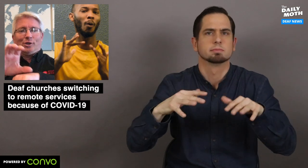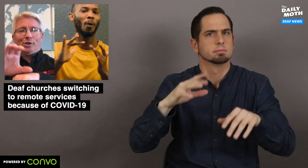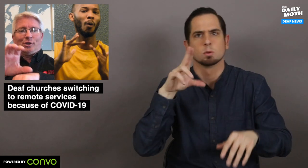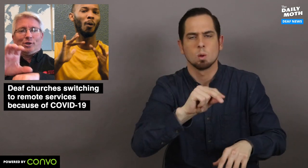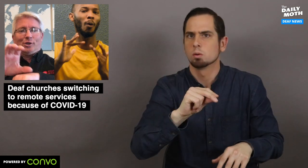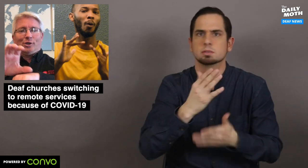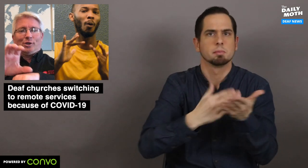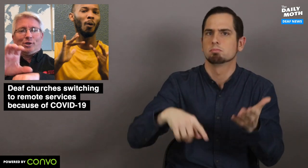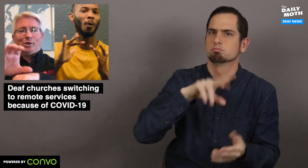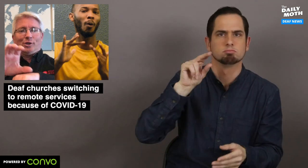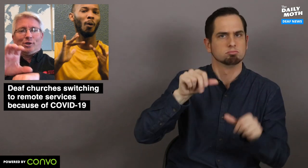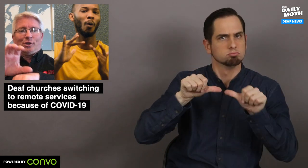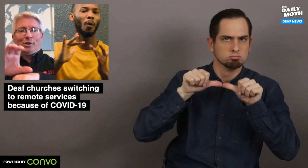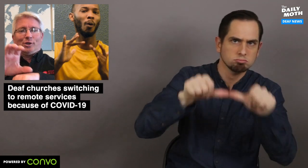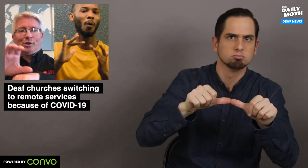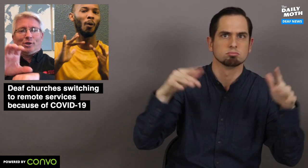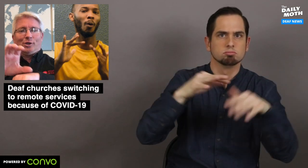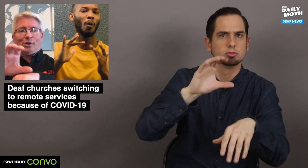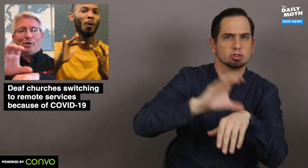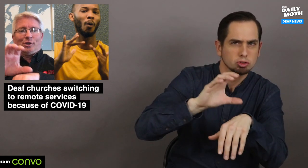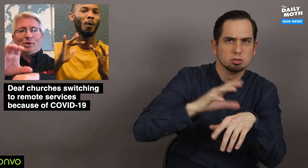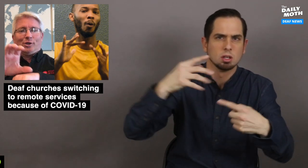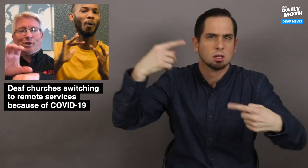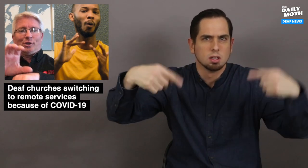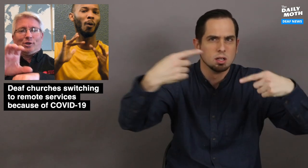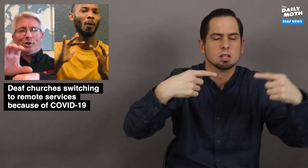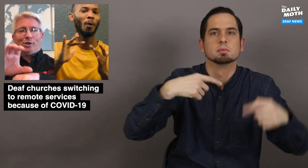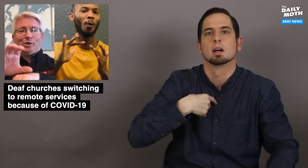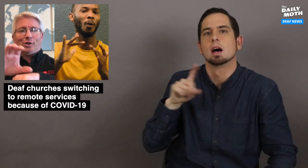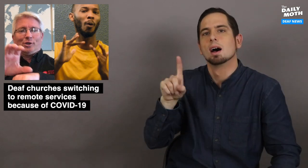in-person services.